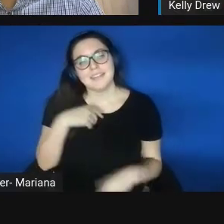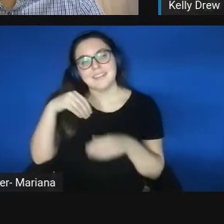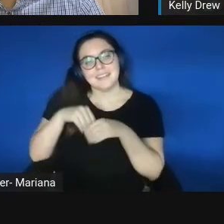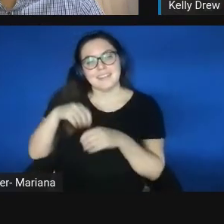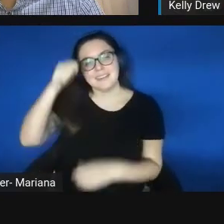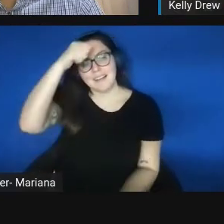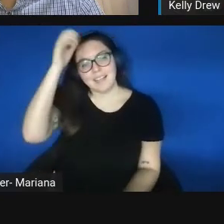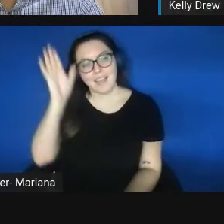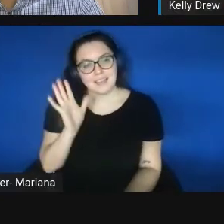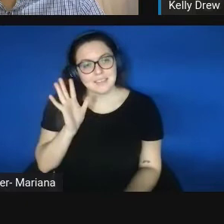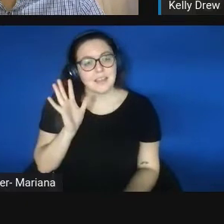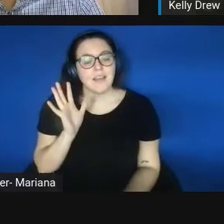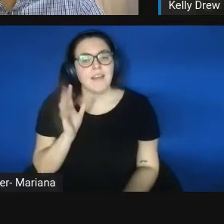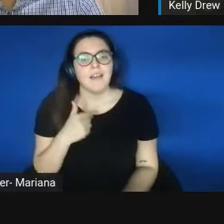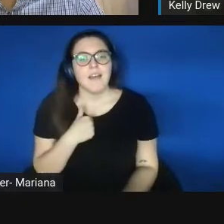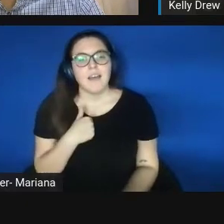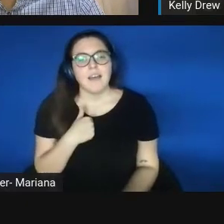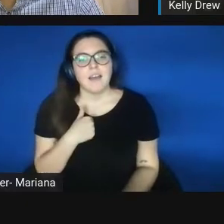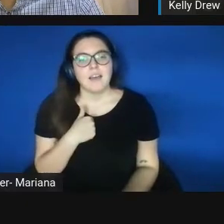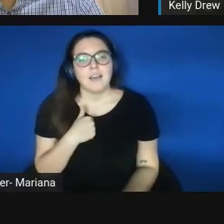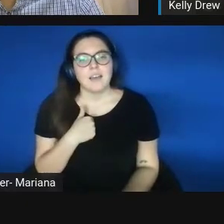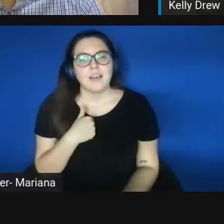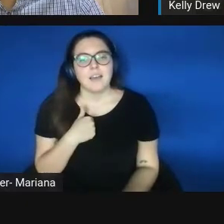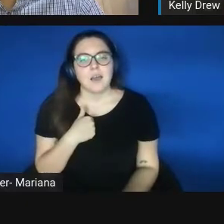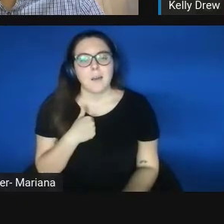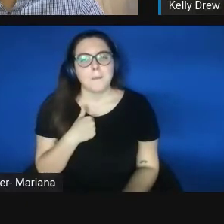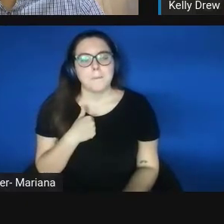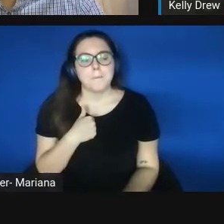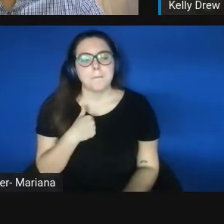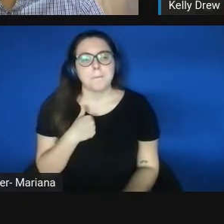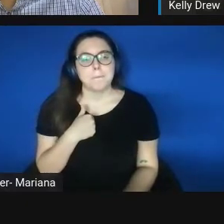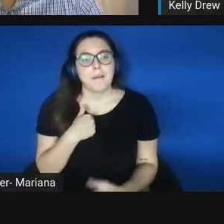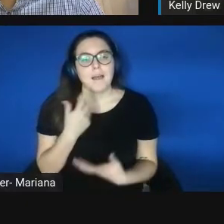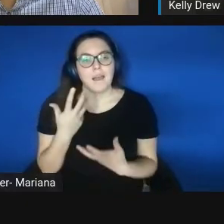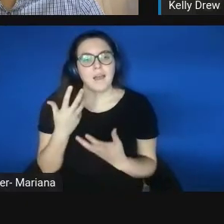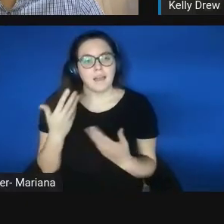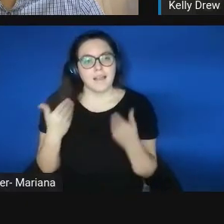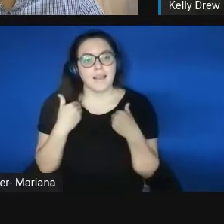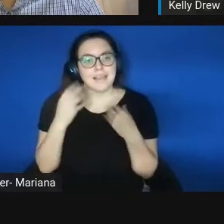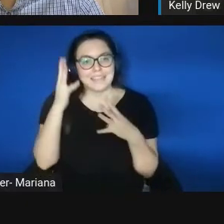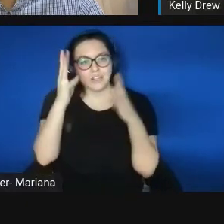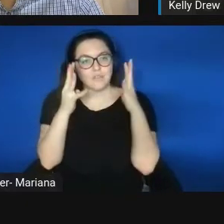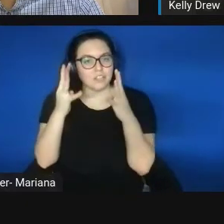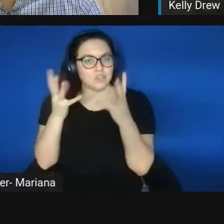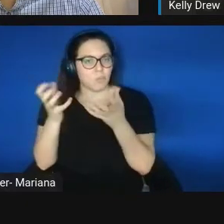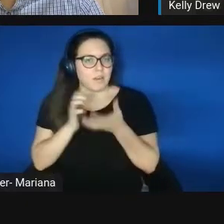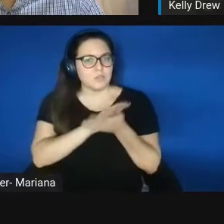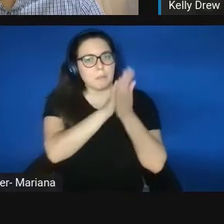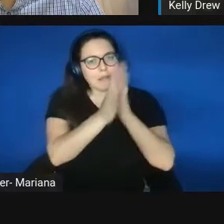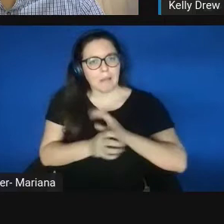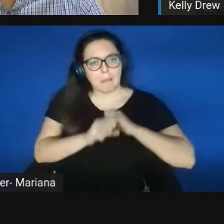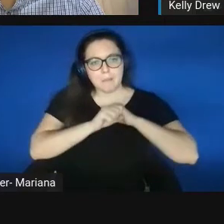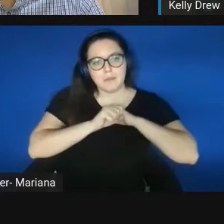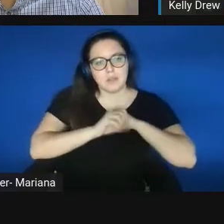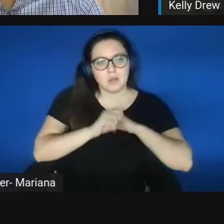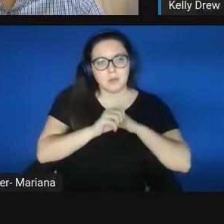I had innovation that I wanted to commercialize, but I had no biotech to partner with.